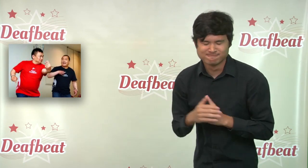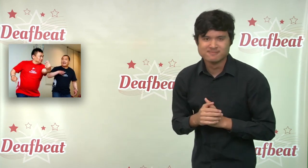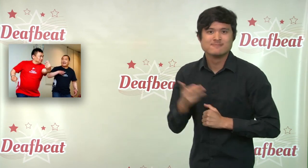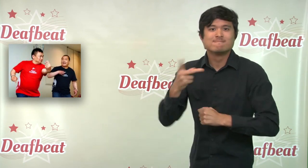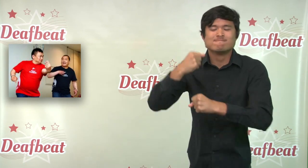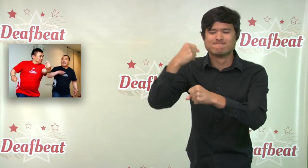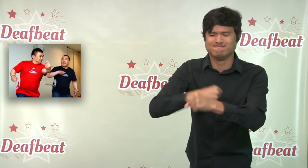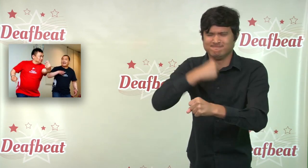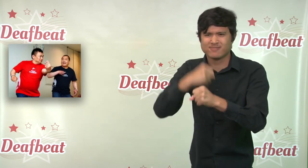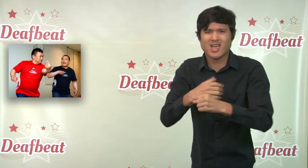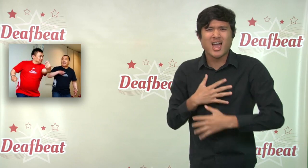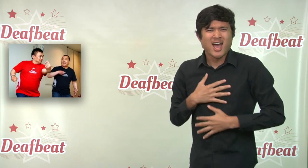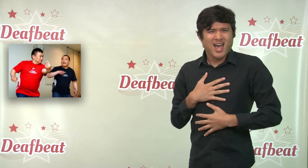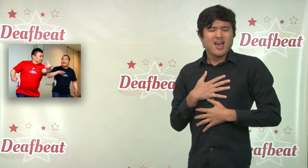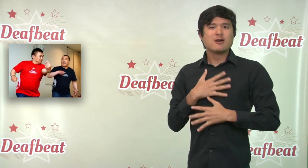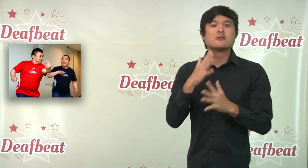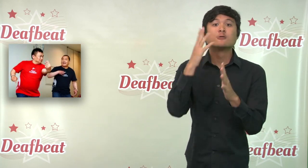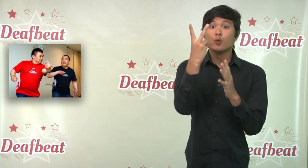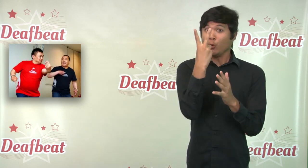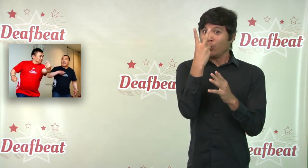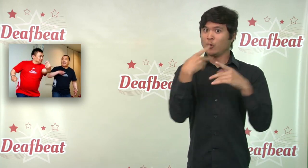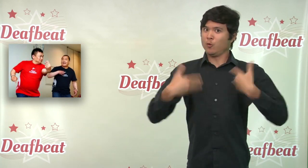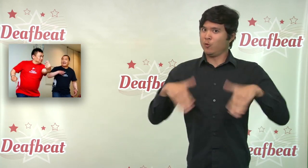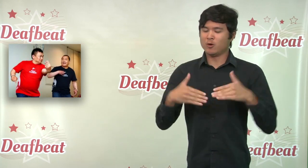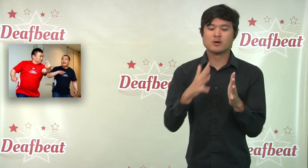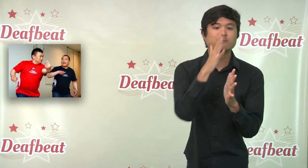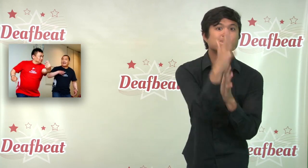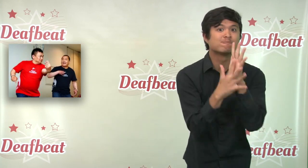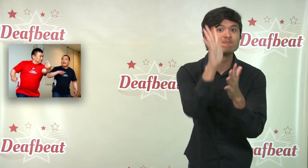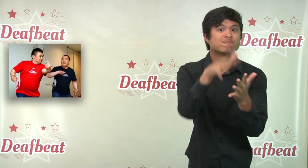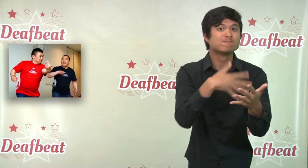by the comic duo with sign language and